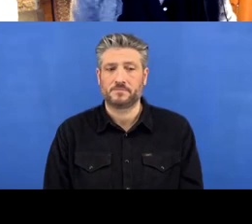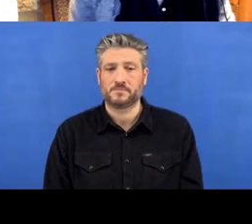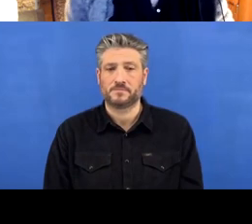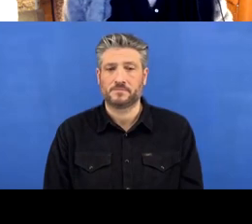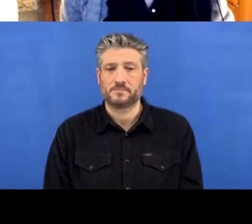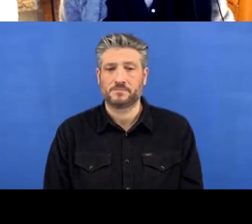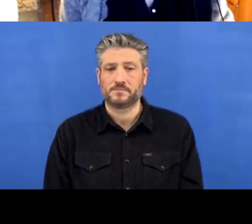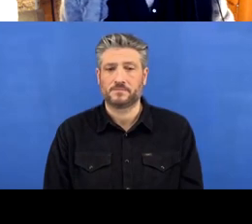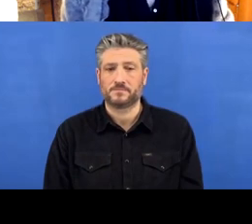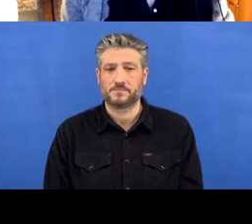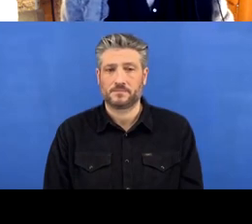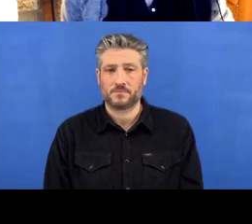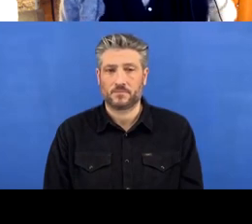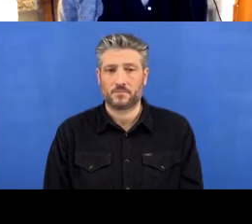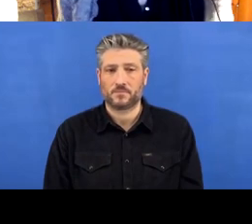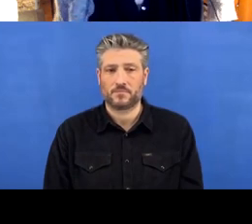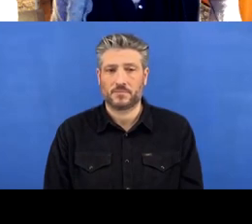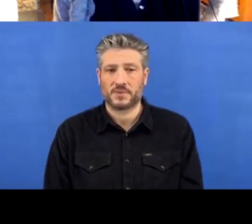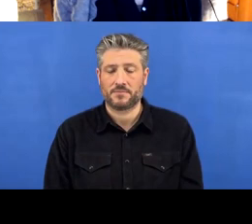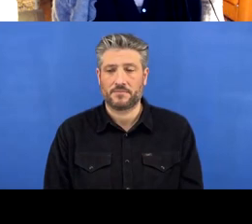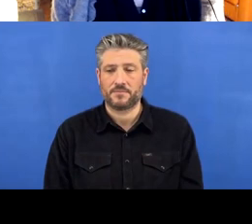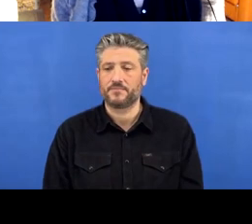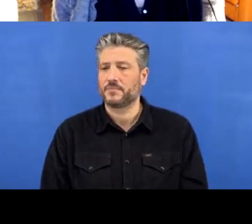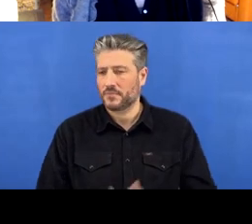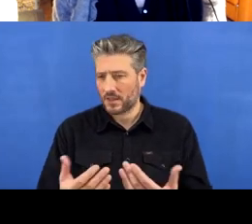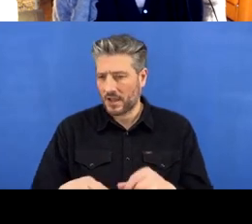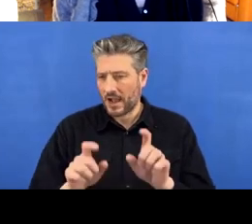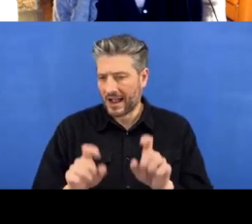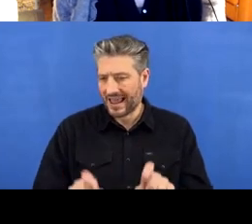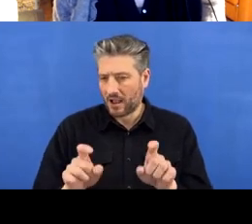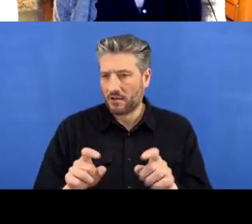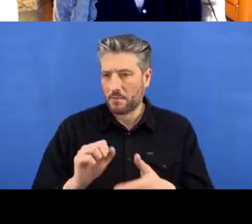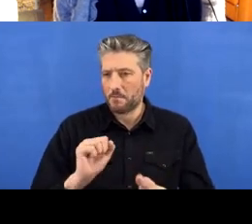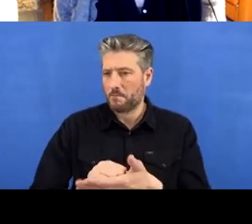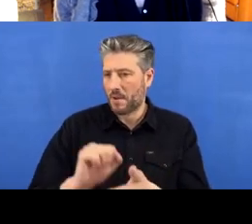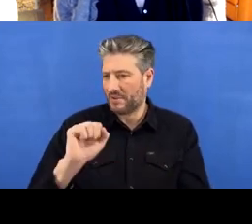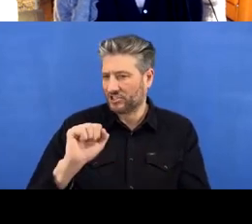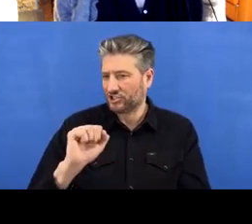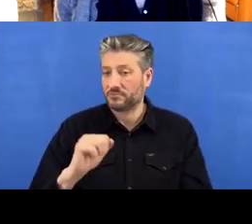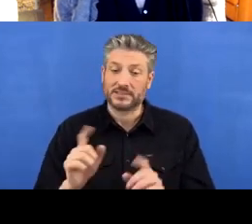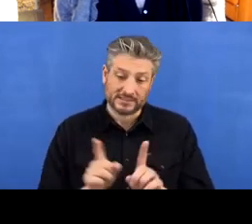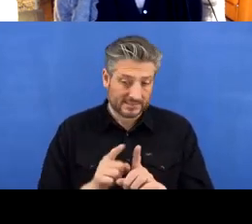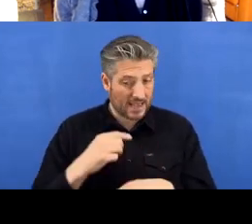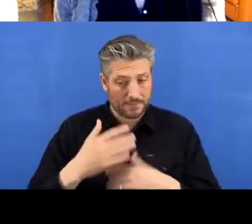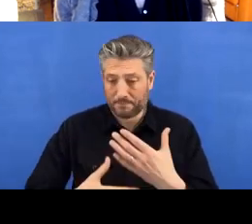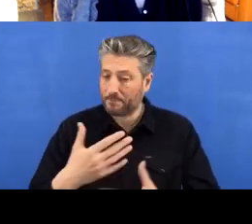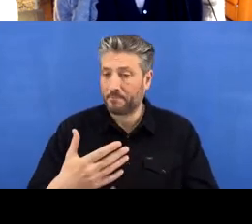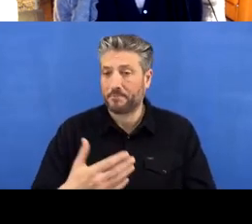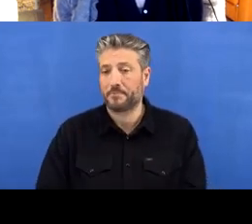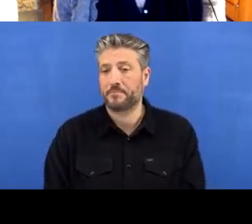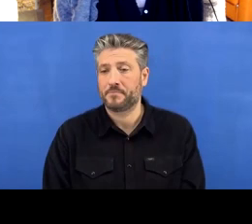and so I click 'Publish' and then, same thing again.